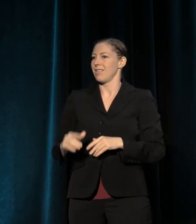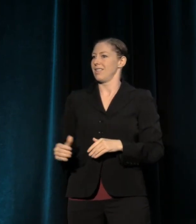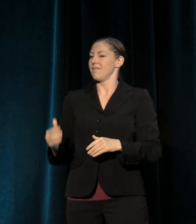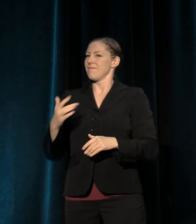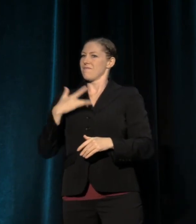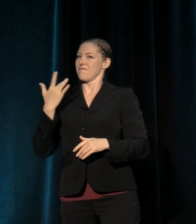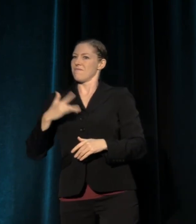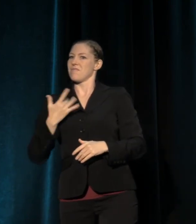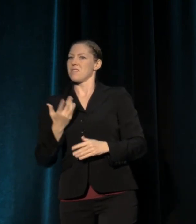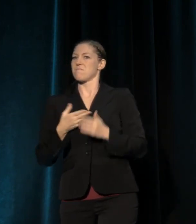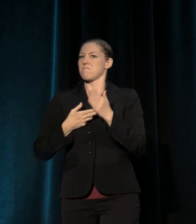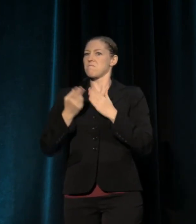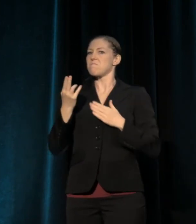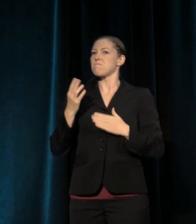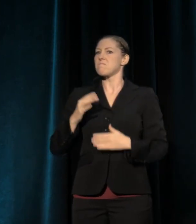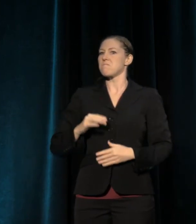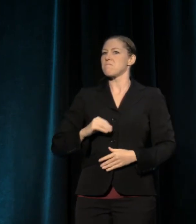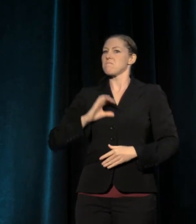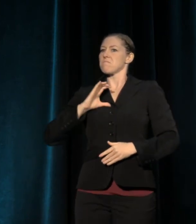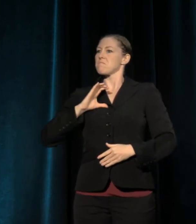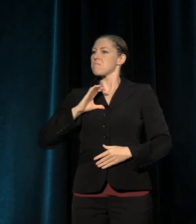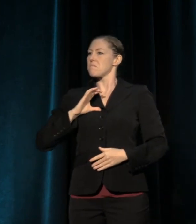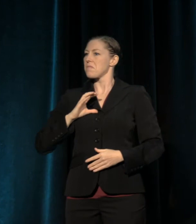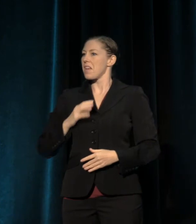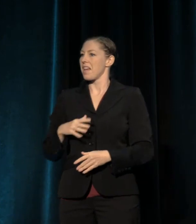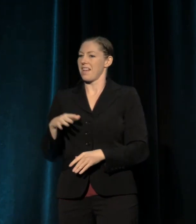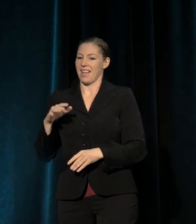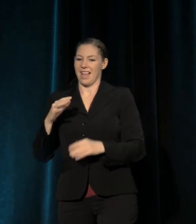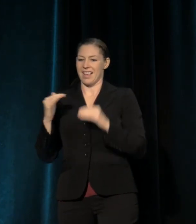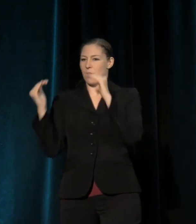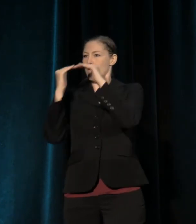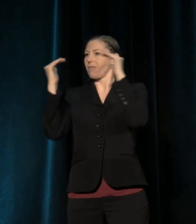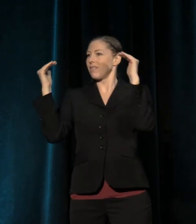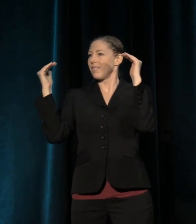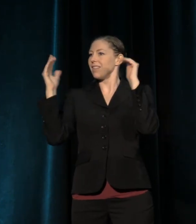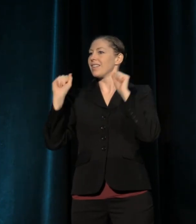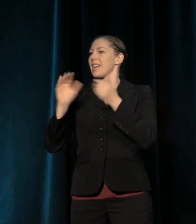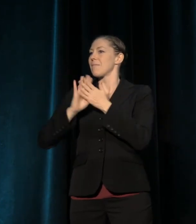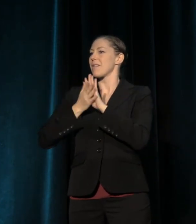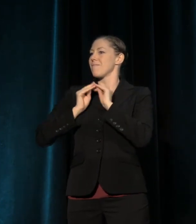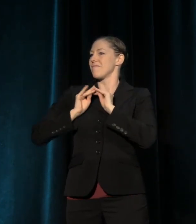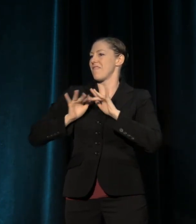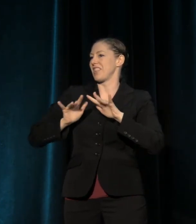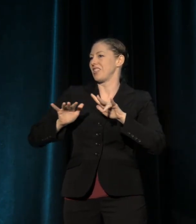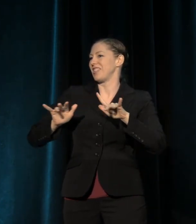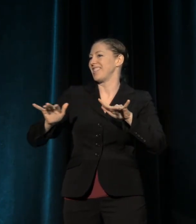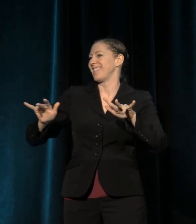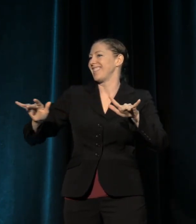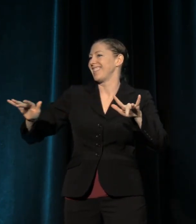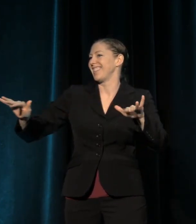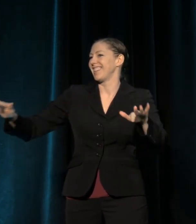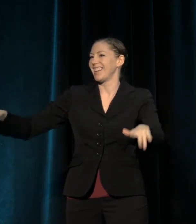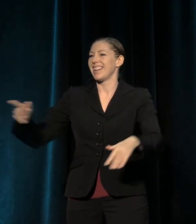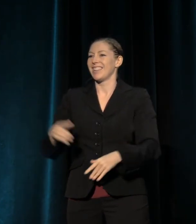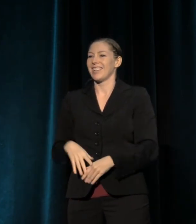It can become infectious. It can become unstoppable. It can become irresistible.